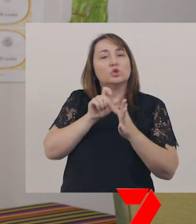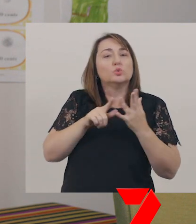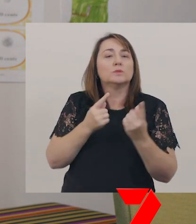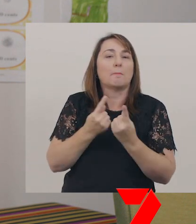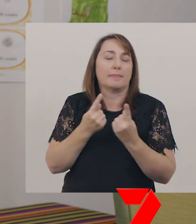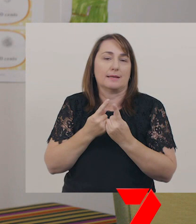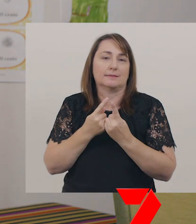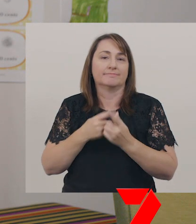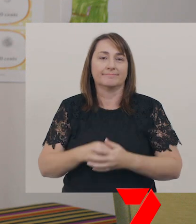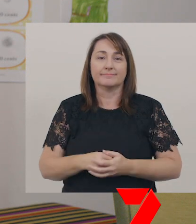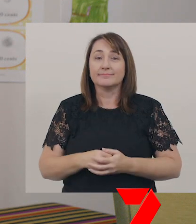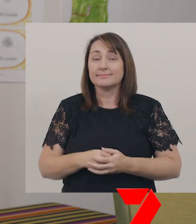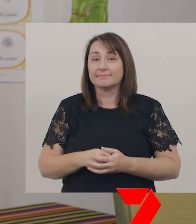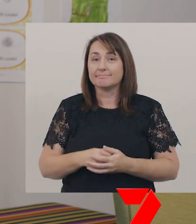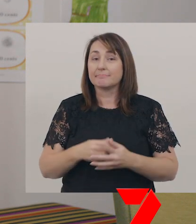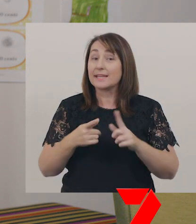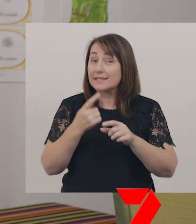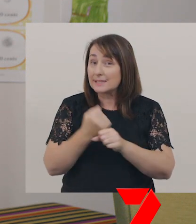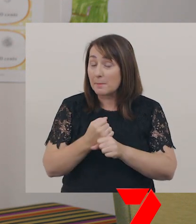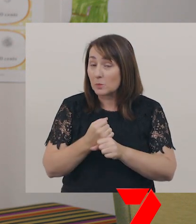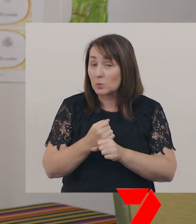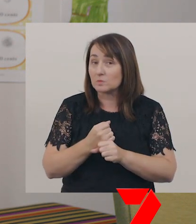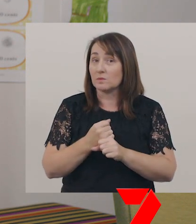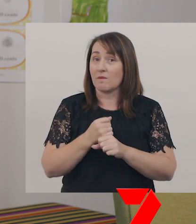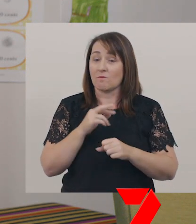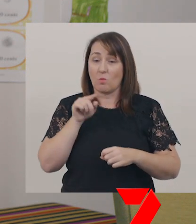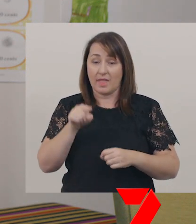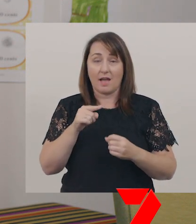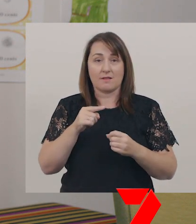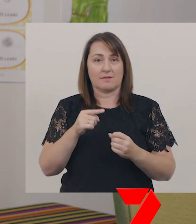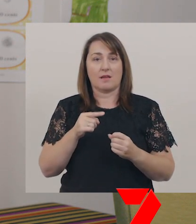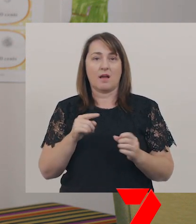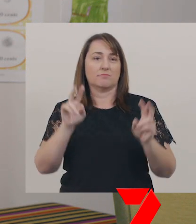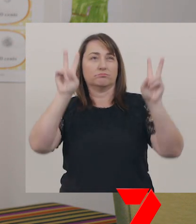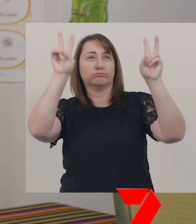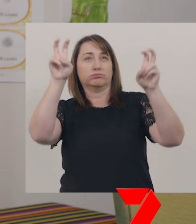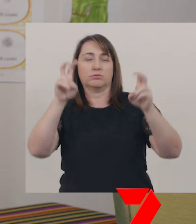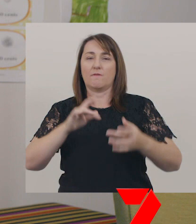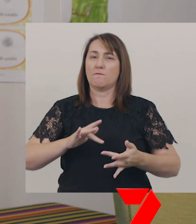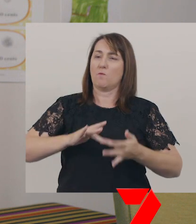In this case, a formal procedure with a heading, and a list of materials,